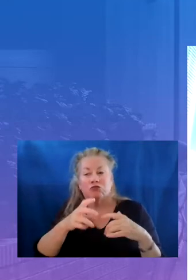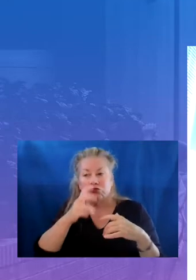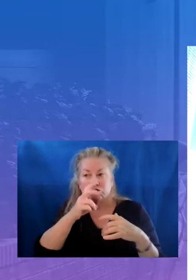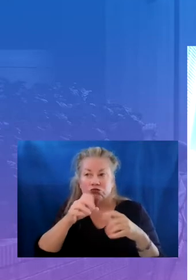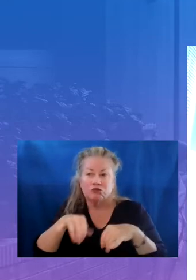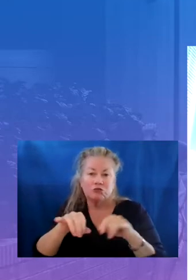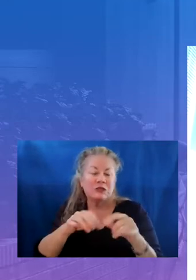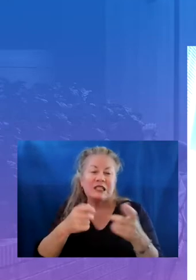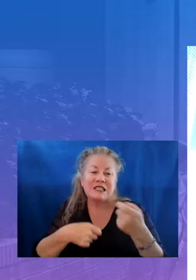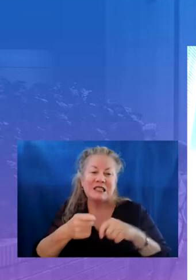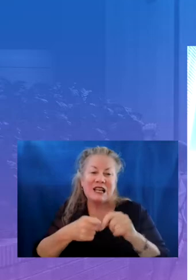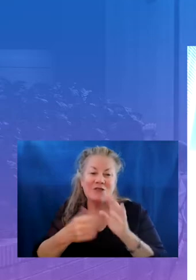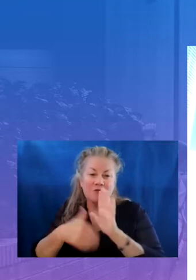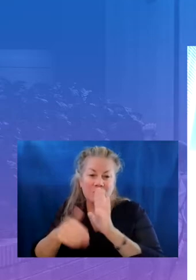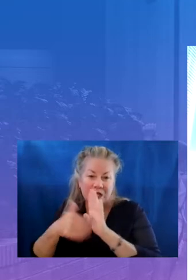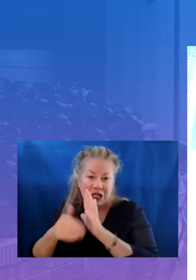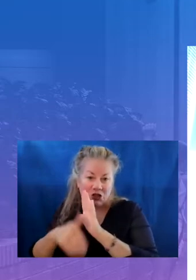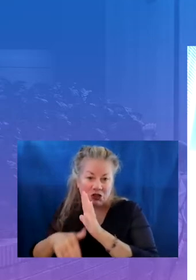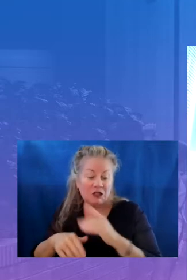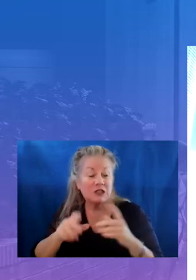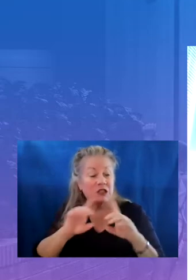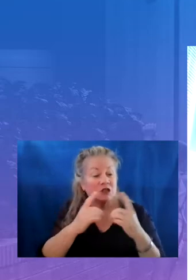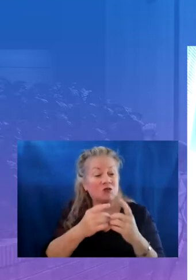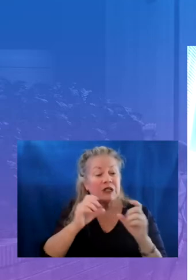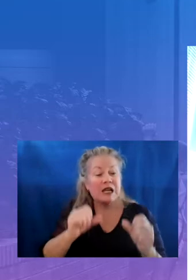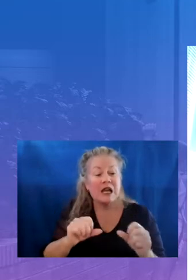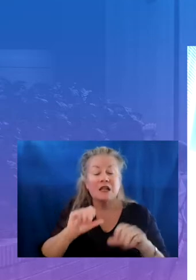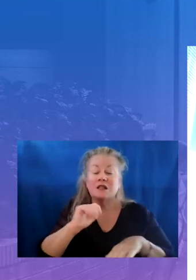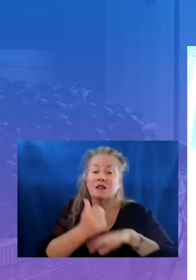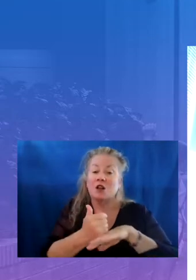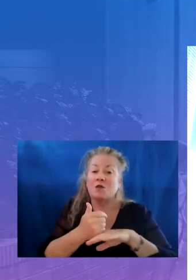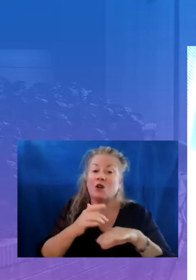for example districts can establish an early warning indicator system